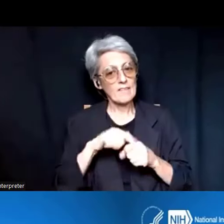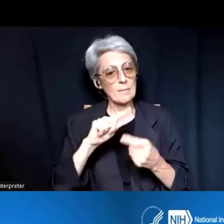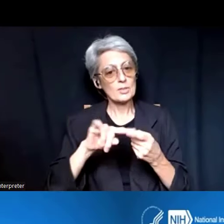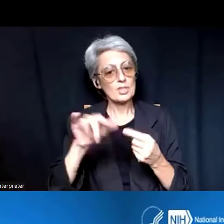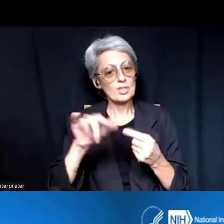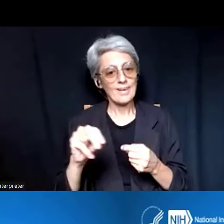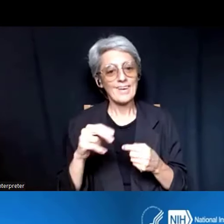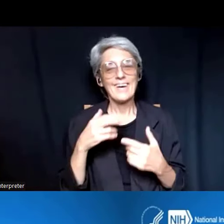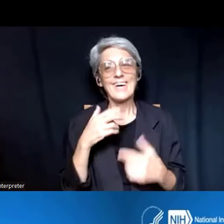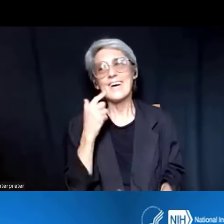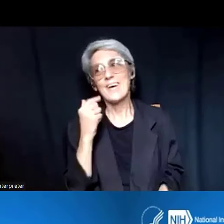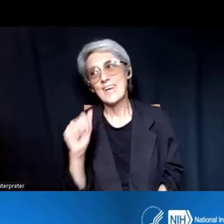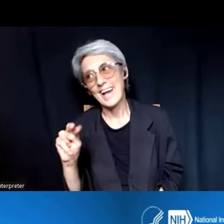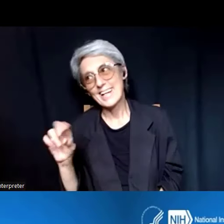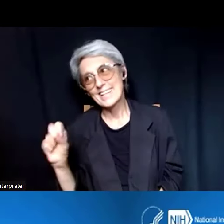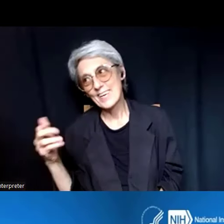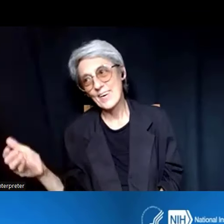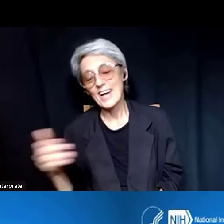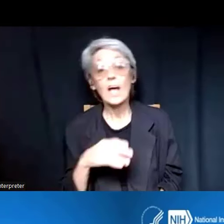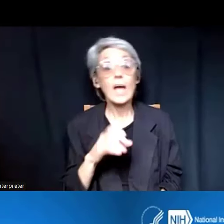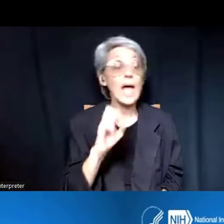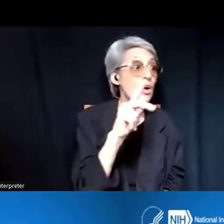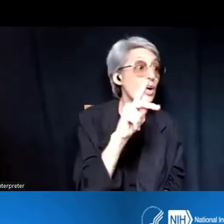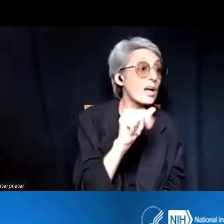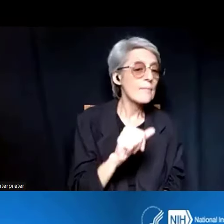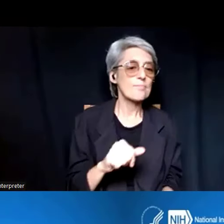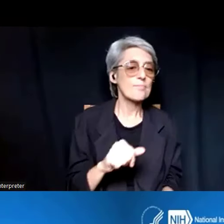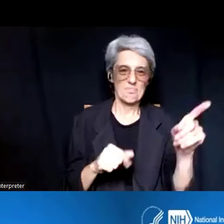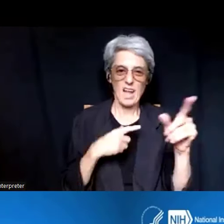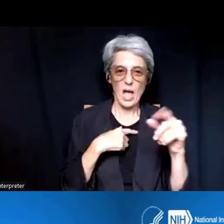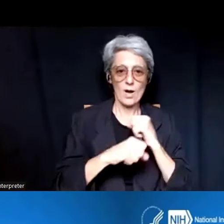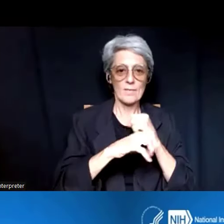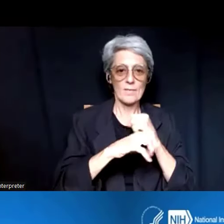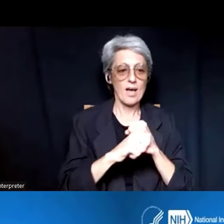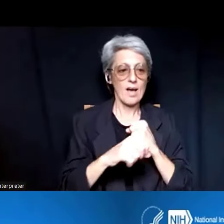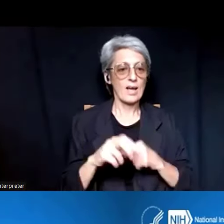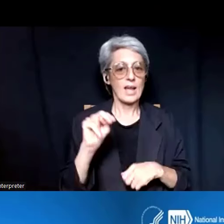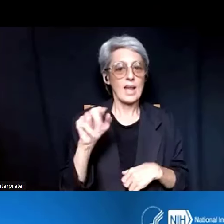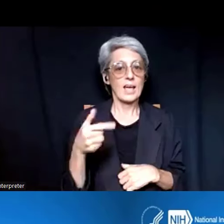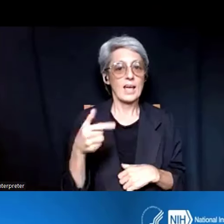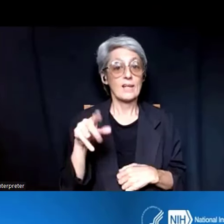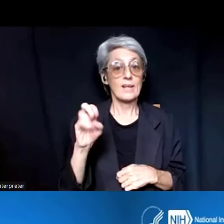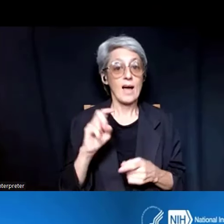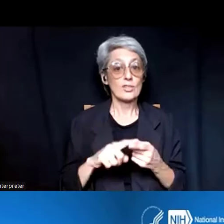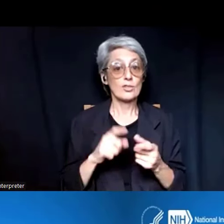I'm sorry, Ericka, did you -- Dr. Ericka Boone: I want to make a plug for the NIG Guide to Grants and Contracts just anyway.